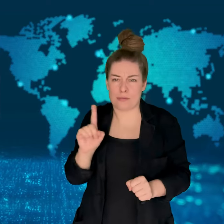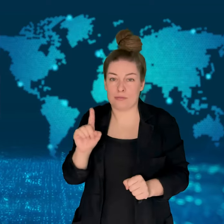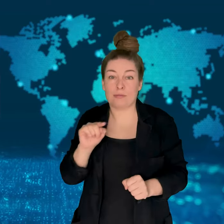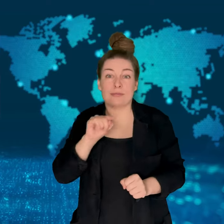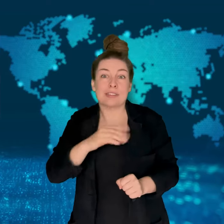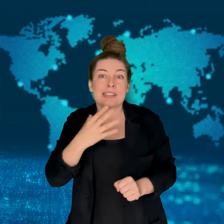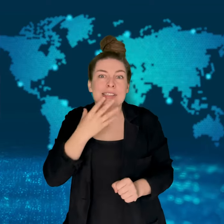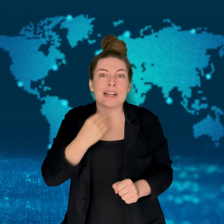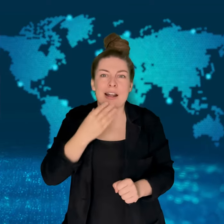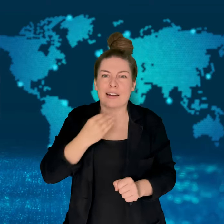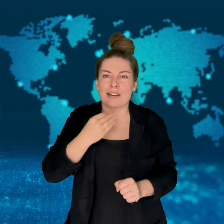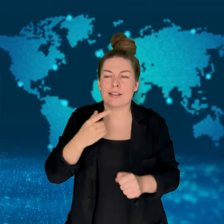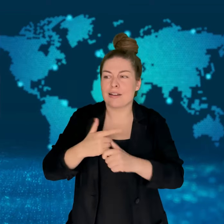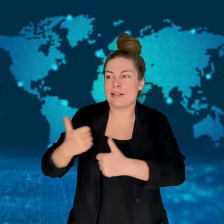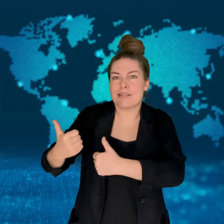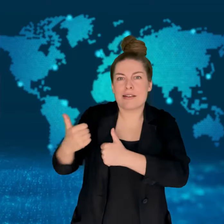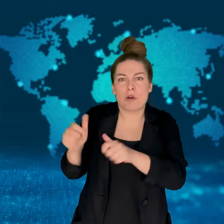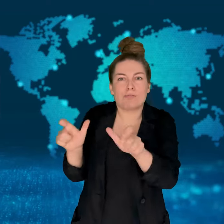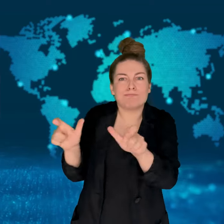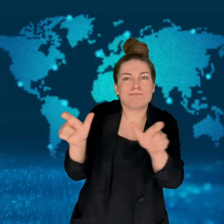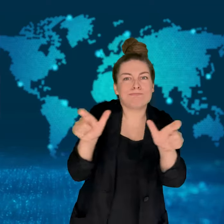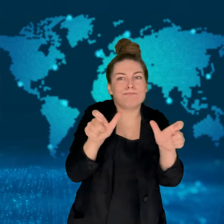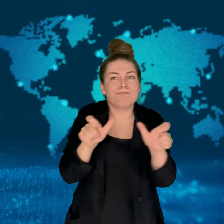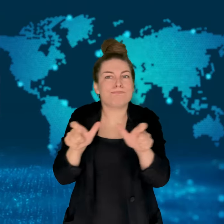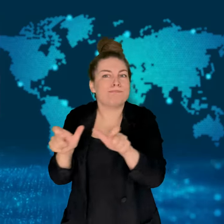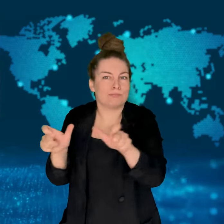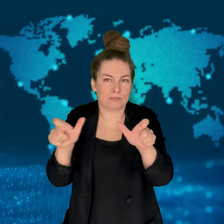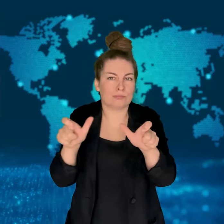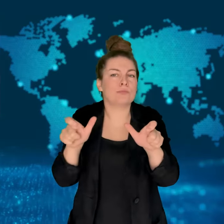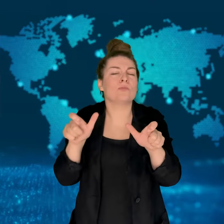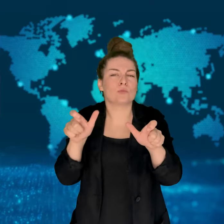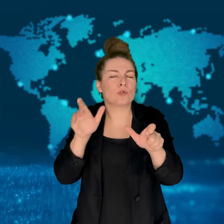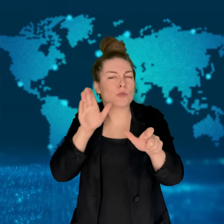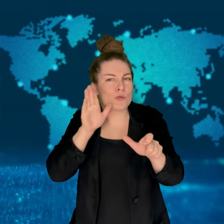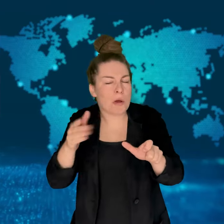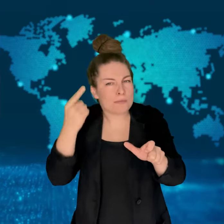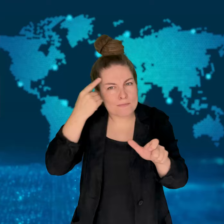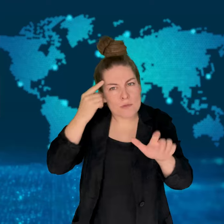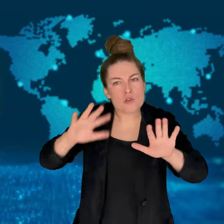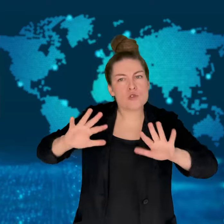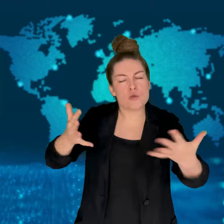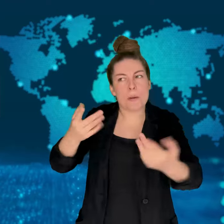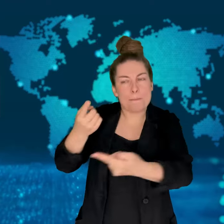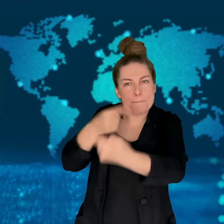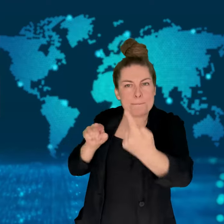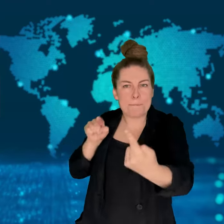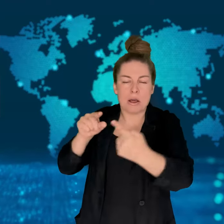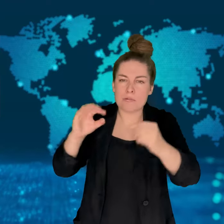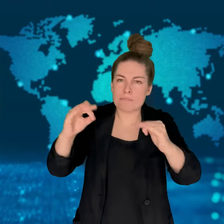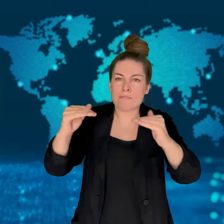Israel's President Herzog said he is not seeking war with the country,